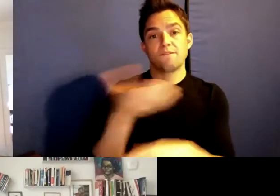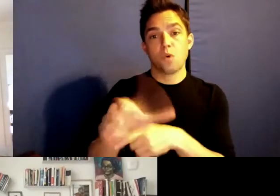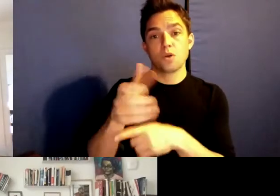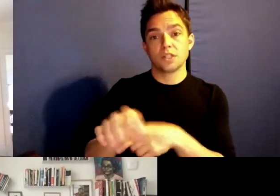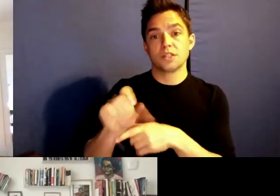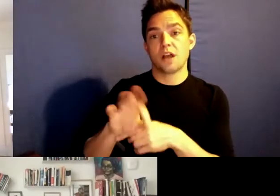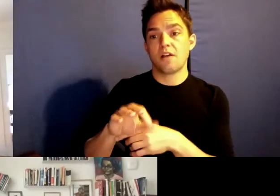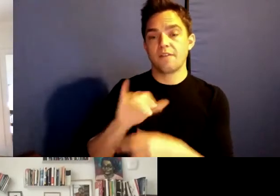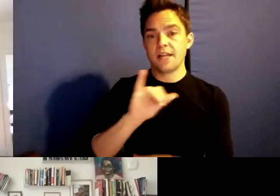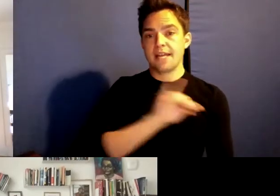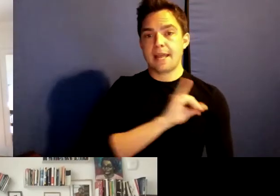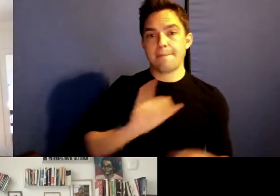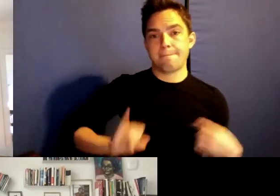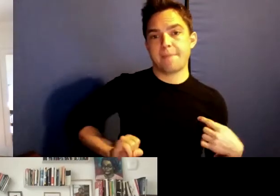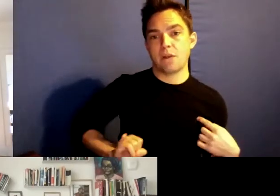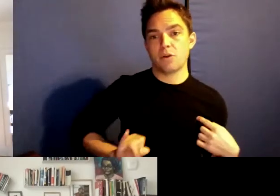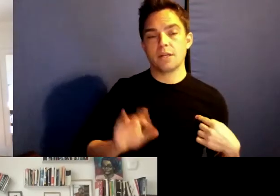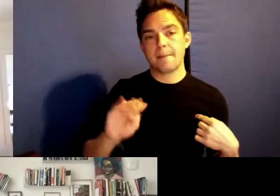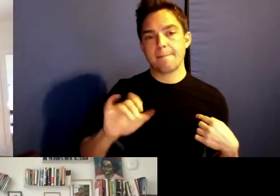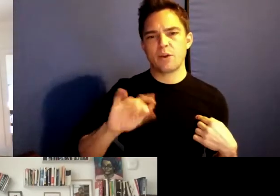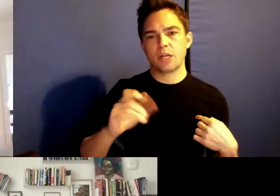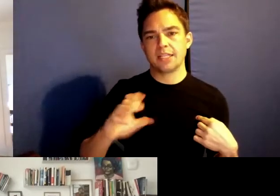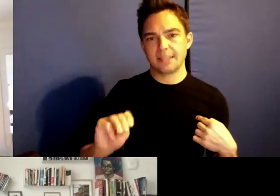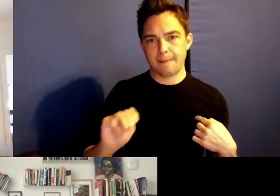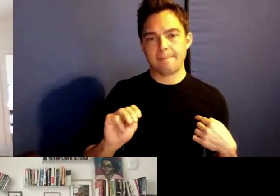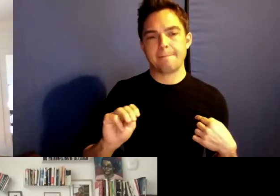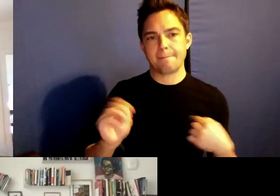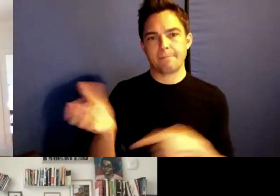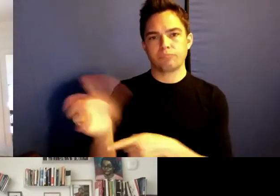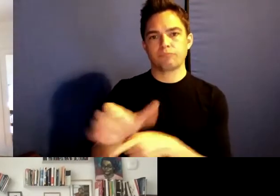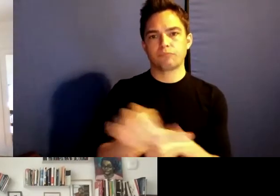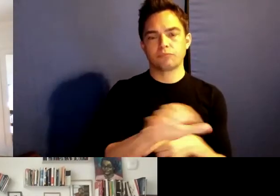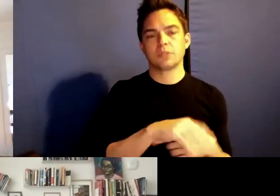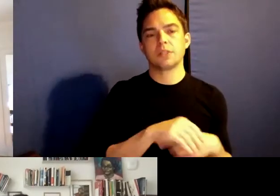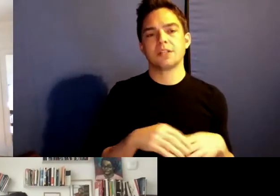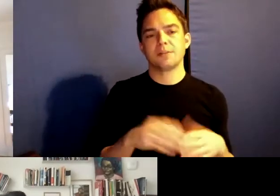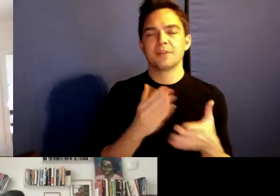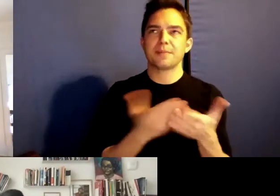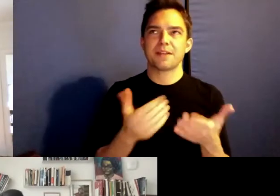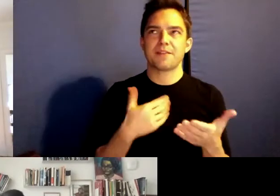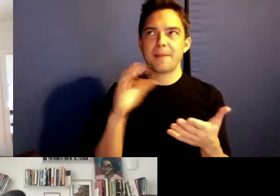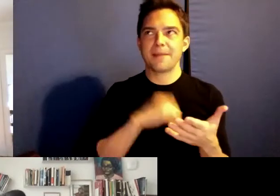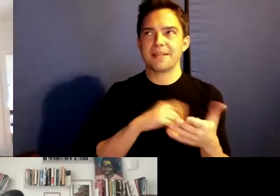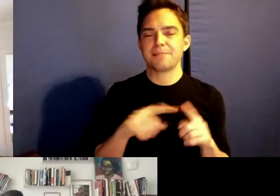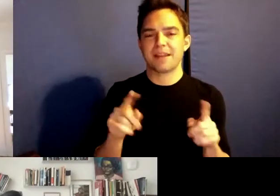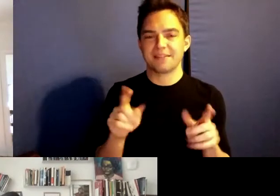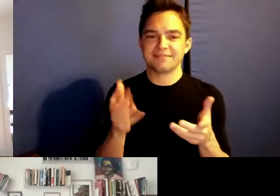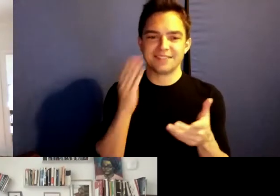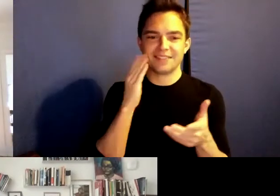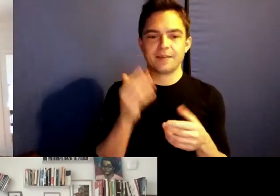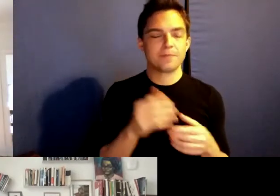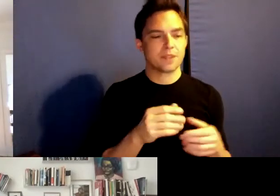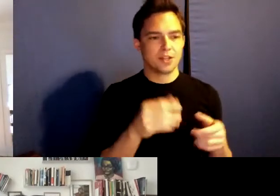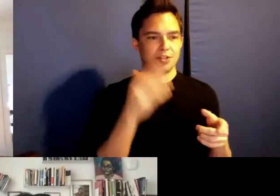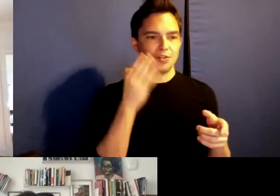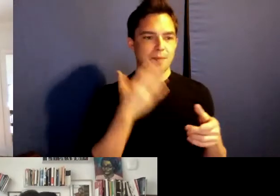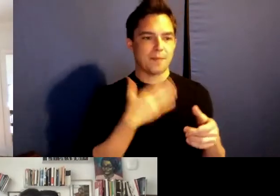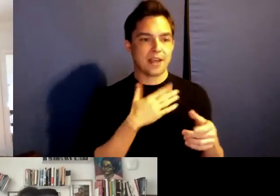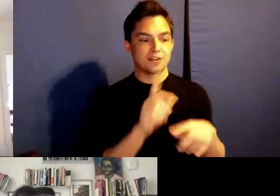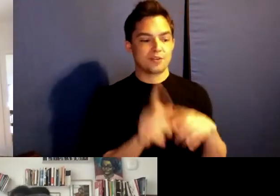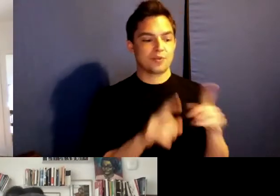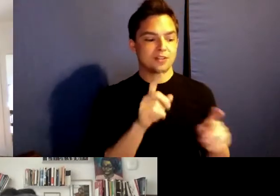There is some. >> We know my questions, we know where they